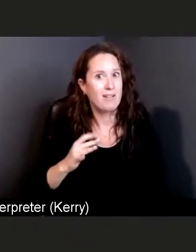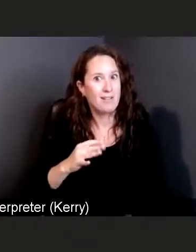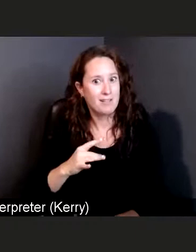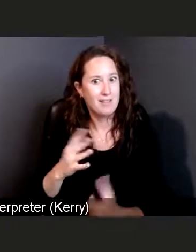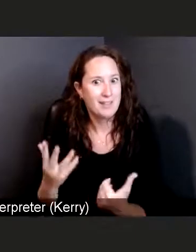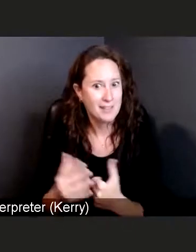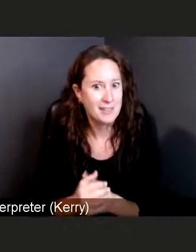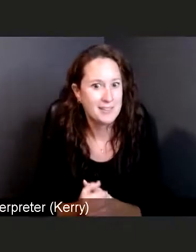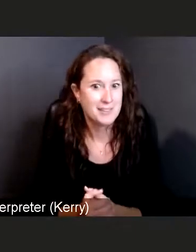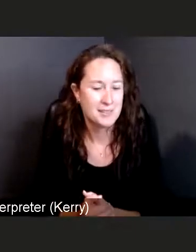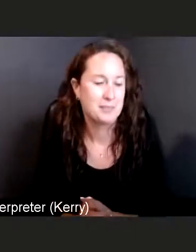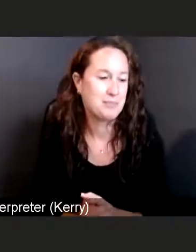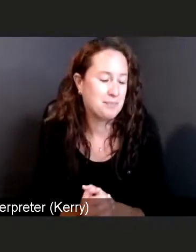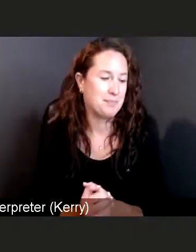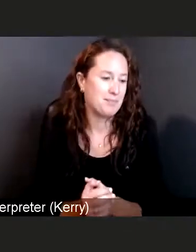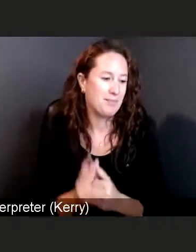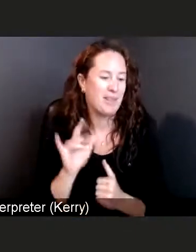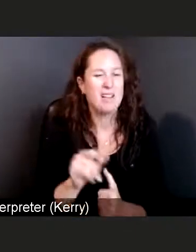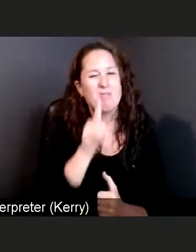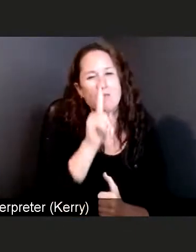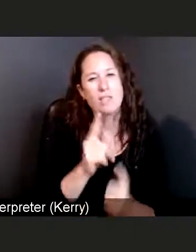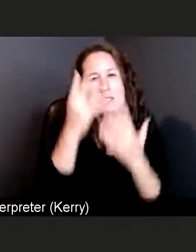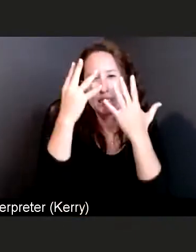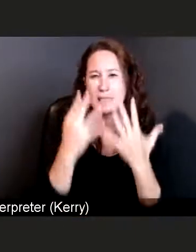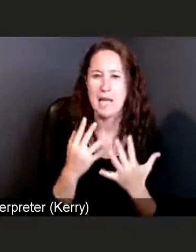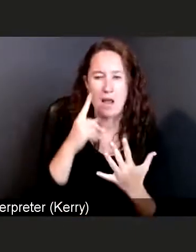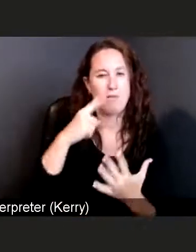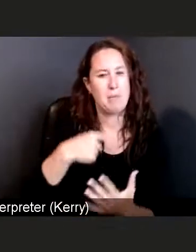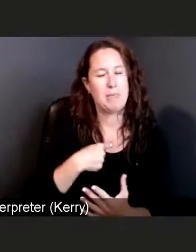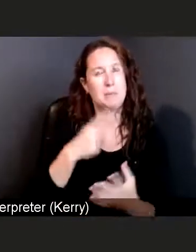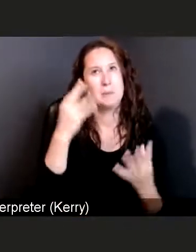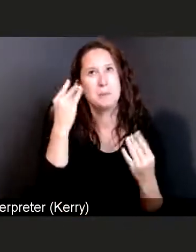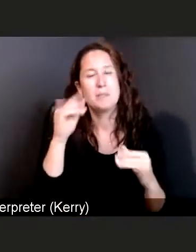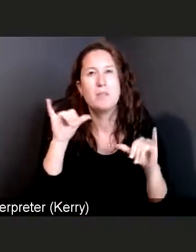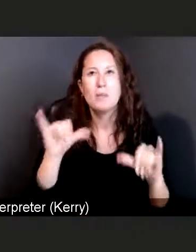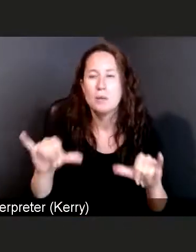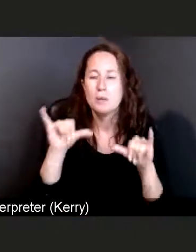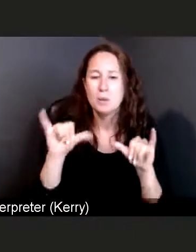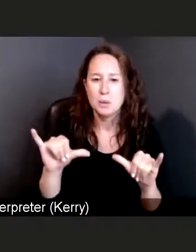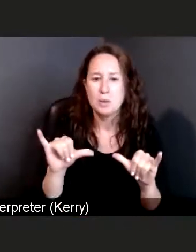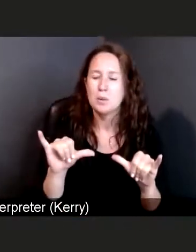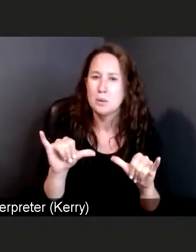And that's sad to think about the fact that we just have to kinda get back into the groove.